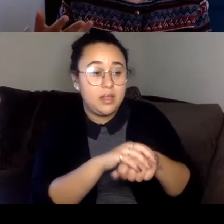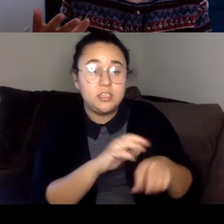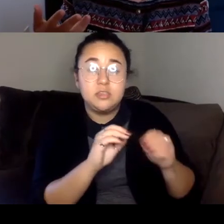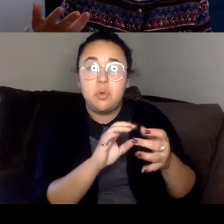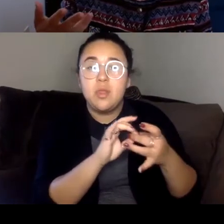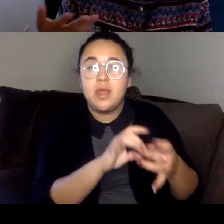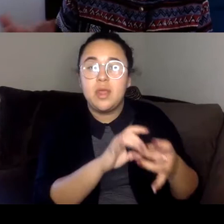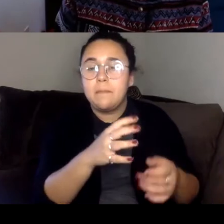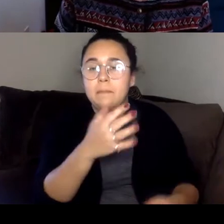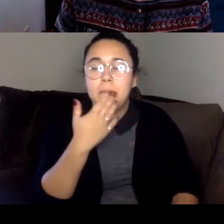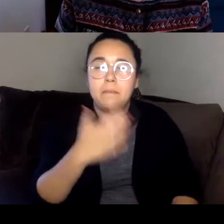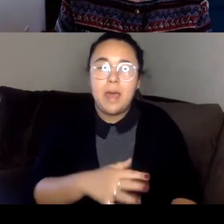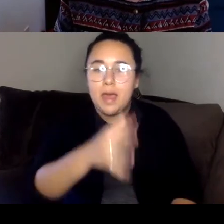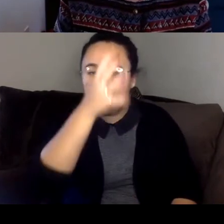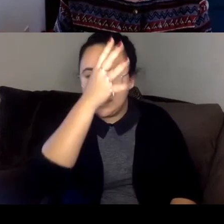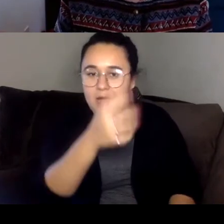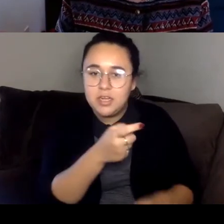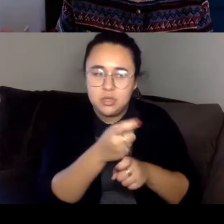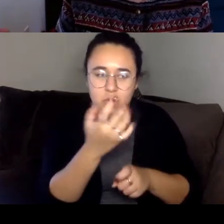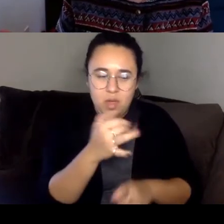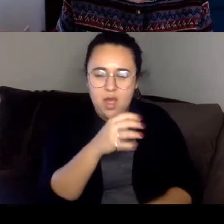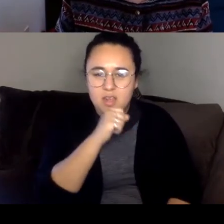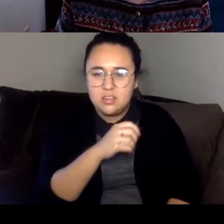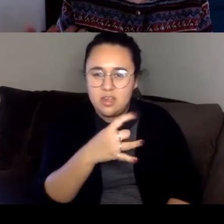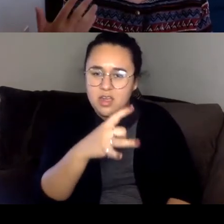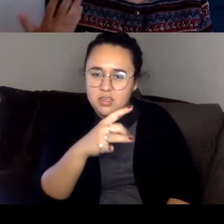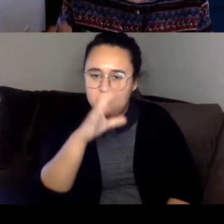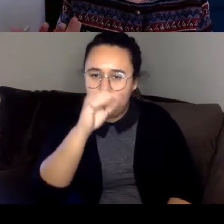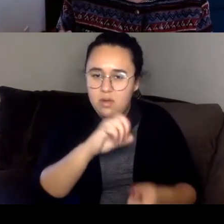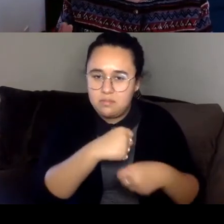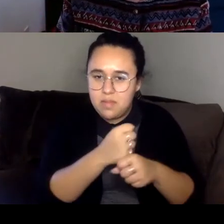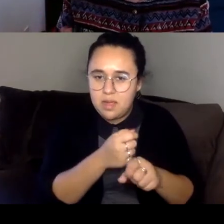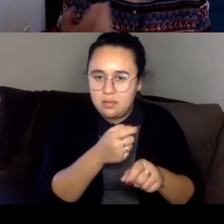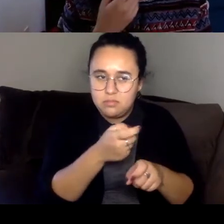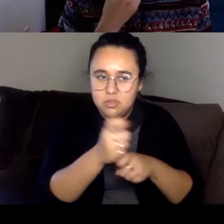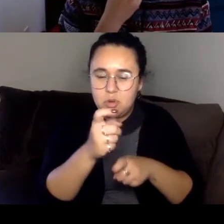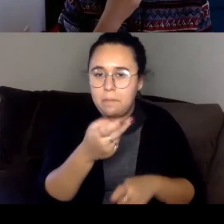that like, why would these 18 year old boys be making puns you know in English that jangles,